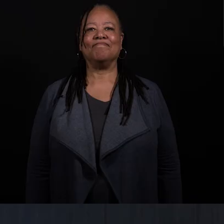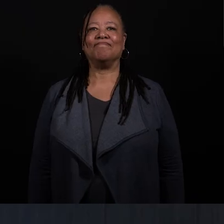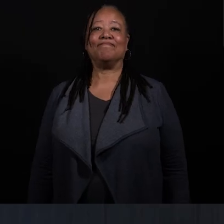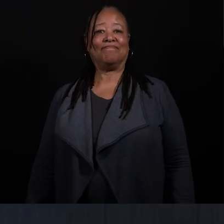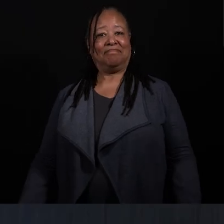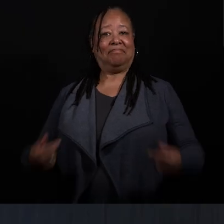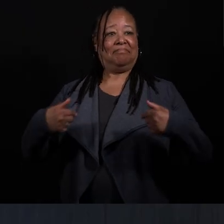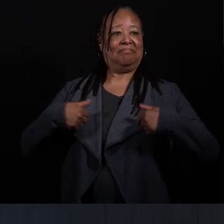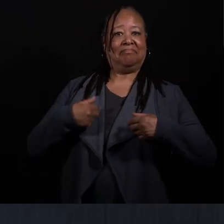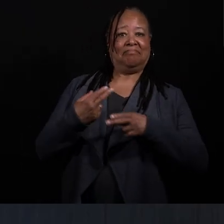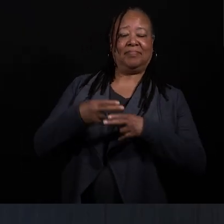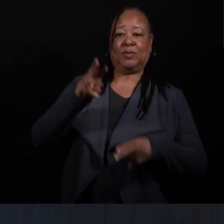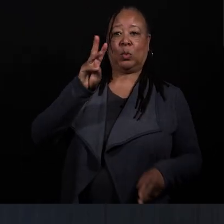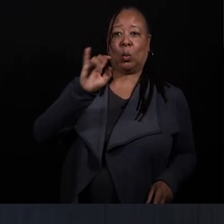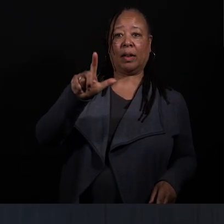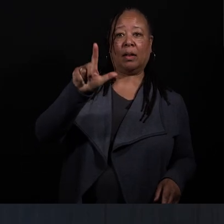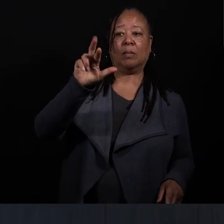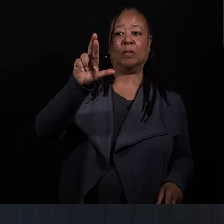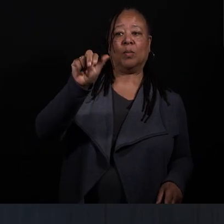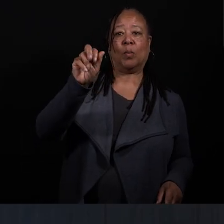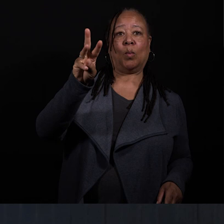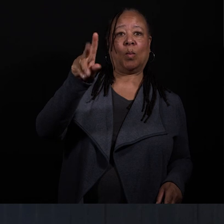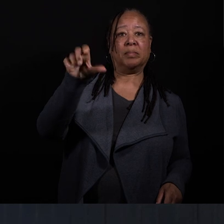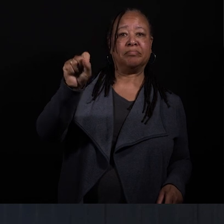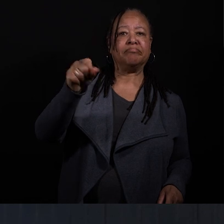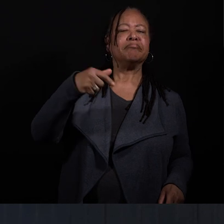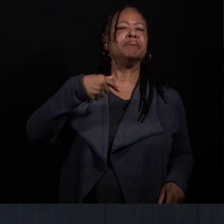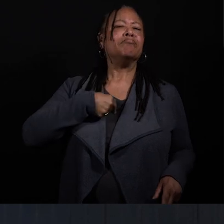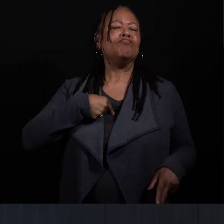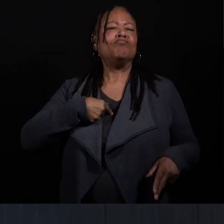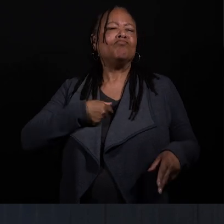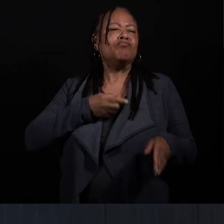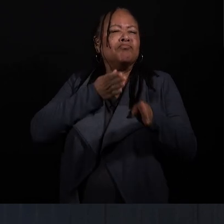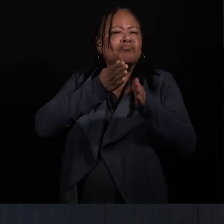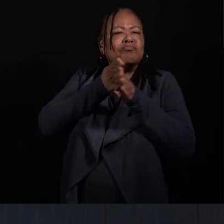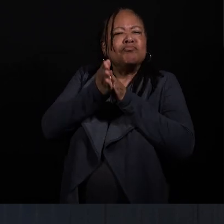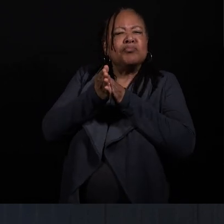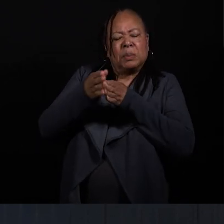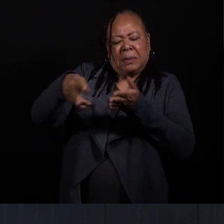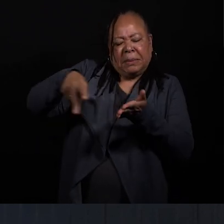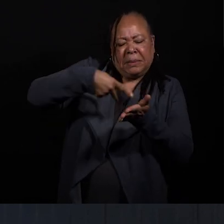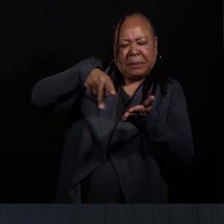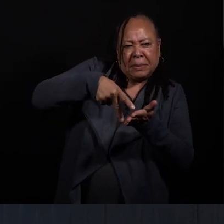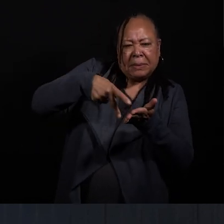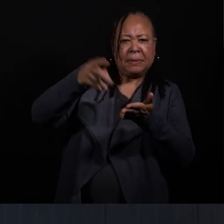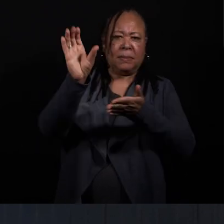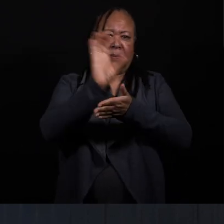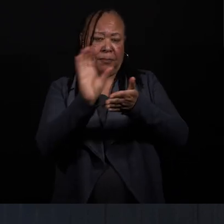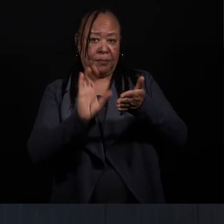My name is Will Rawls. And I work primarily in dance and choreography,